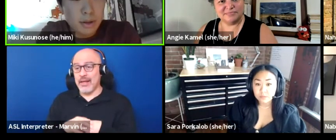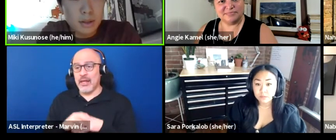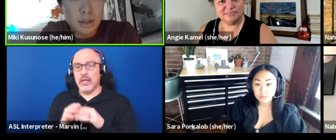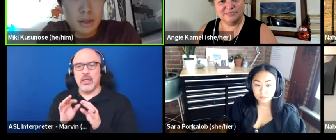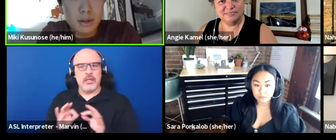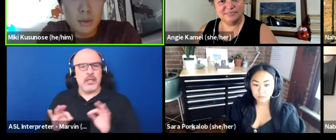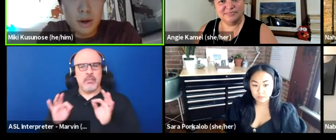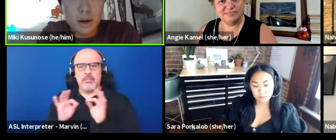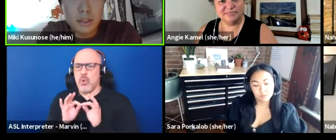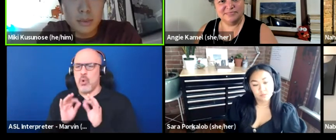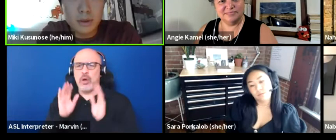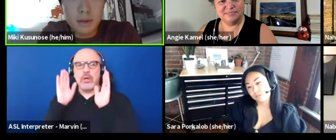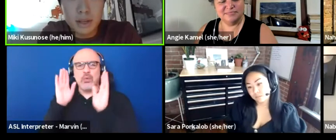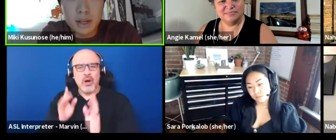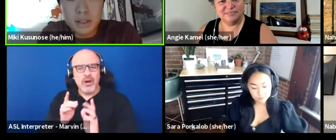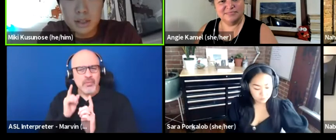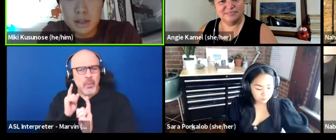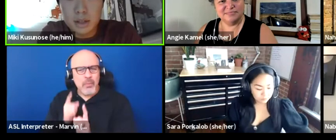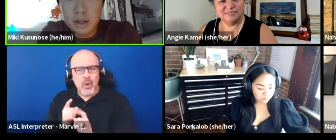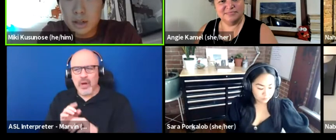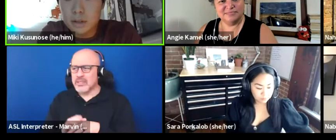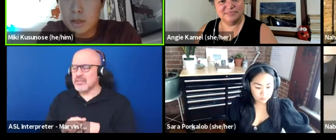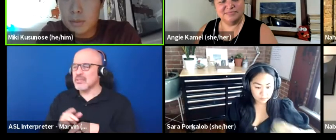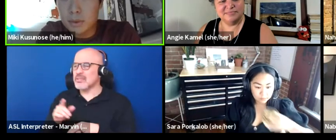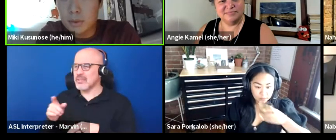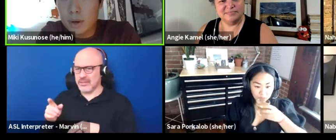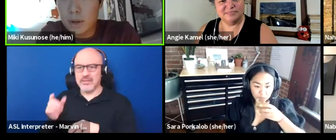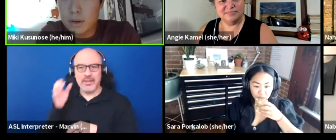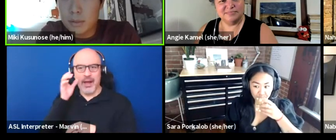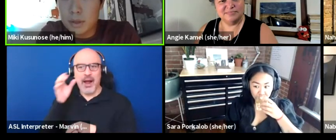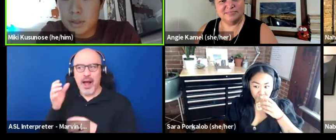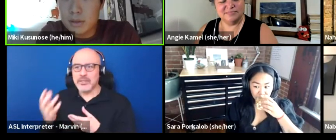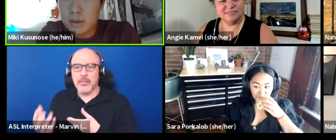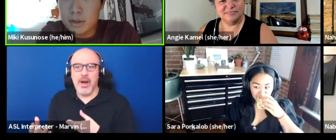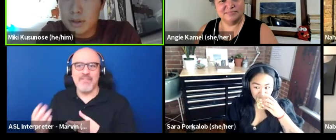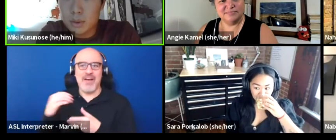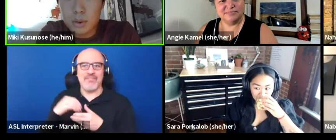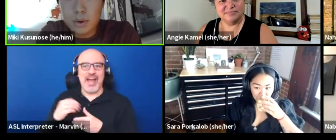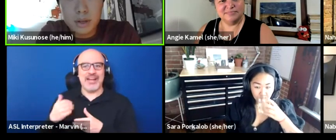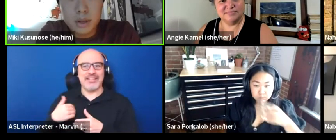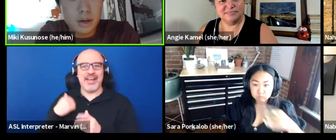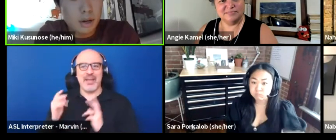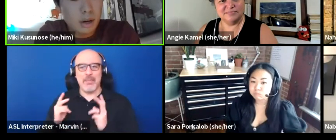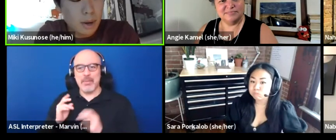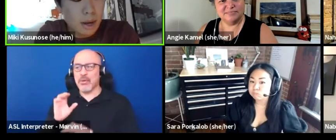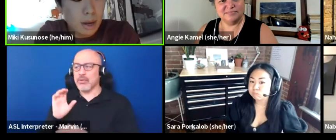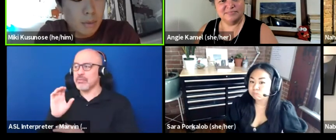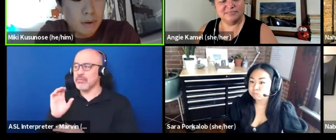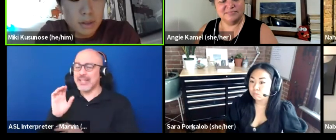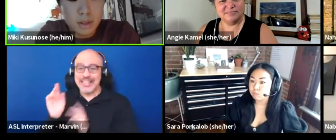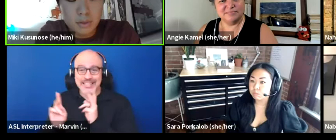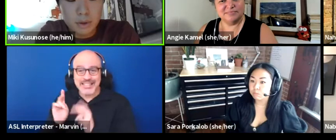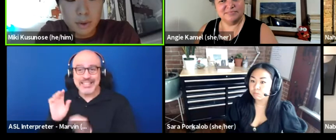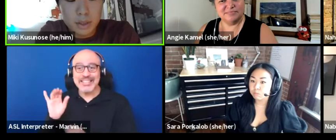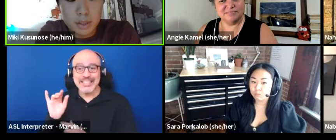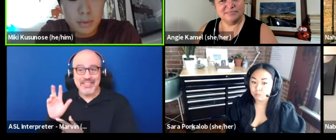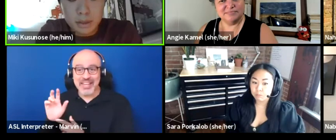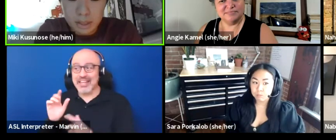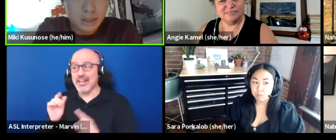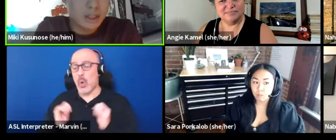about the whole concept of engaging young people, whether it be in civics or theater. I'm a volunteer for the Washington bus.